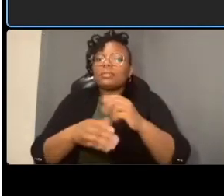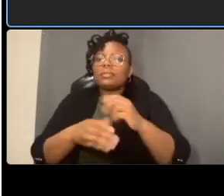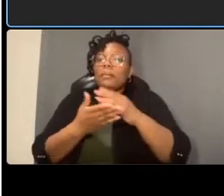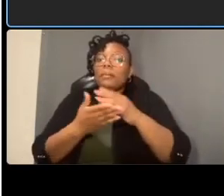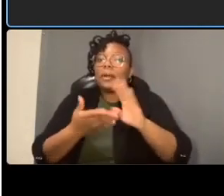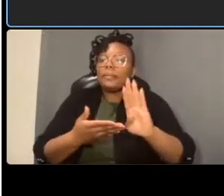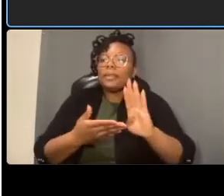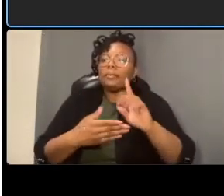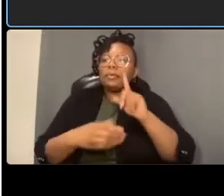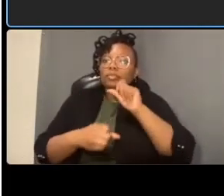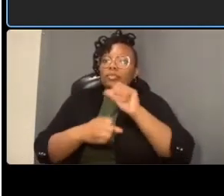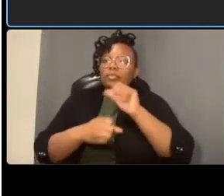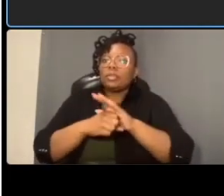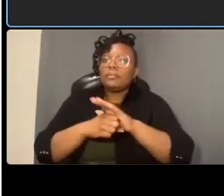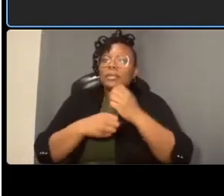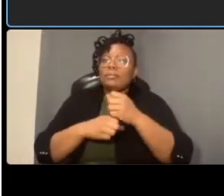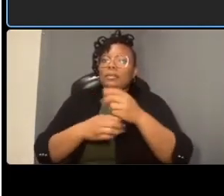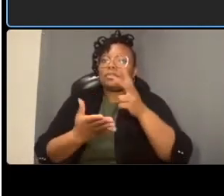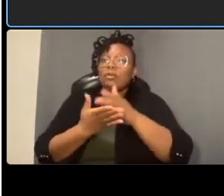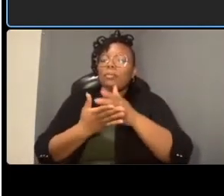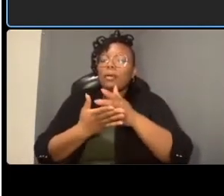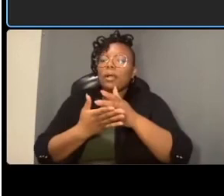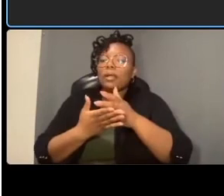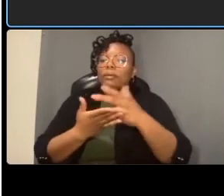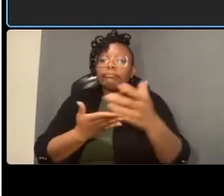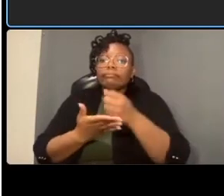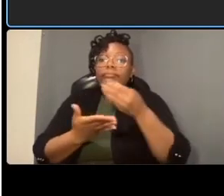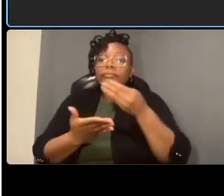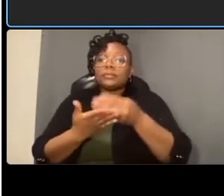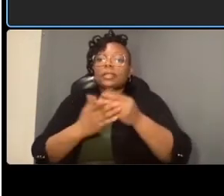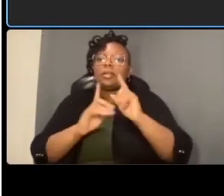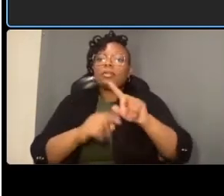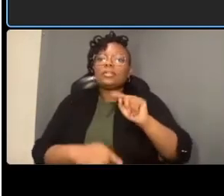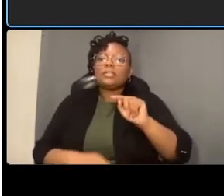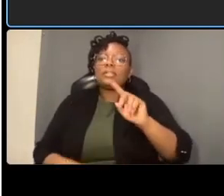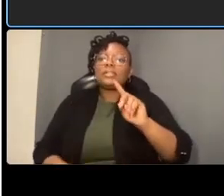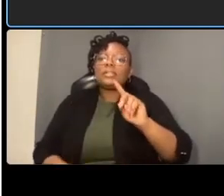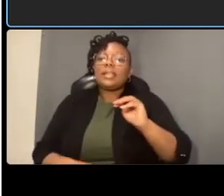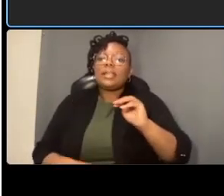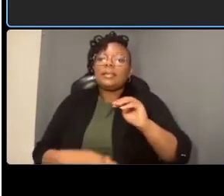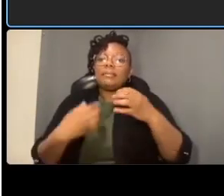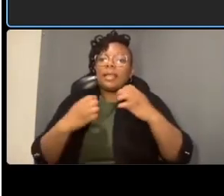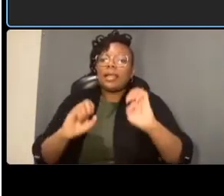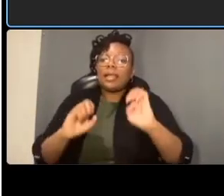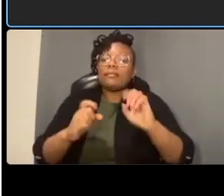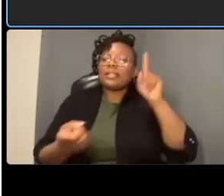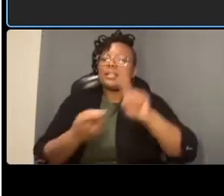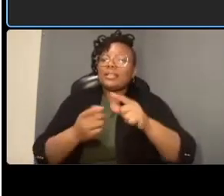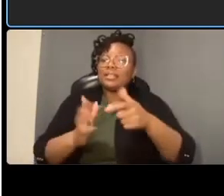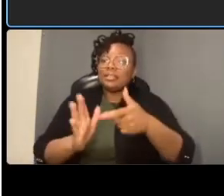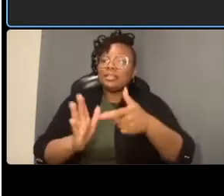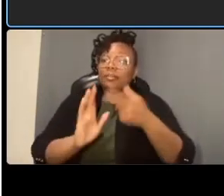for a curved space uh let me see if david let's go lipscomb from our parking and uh transport